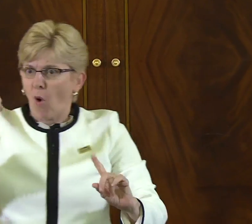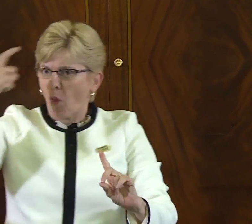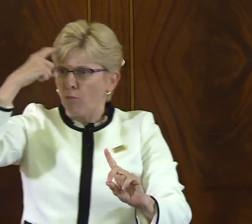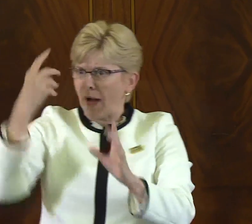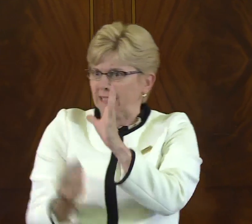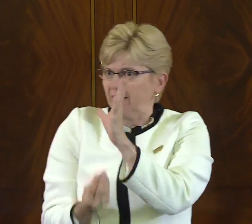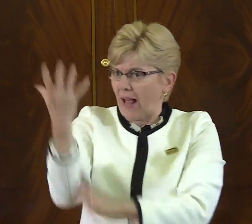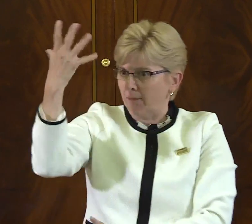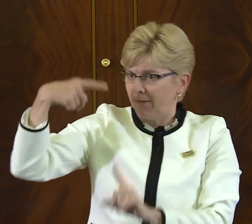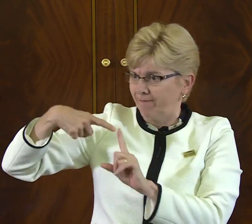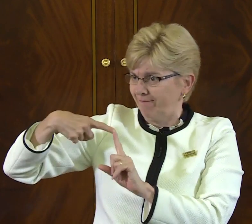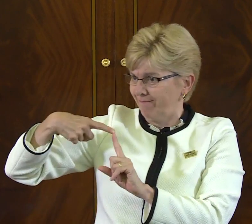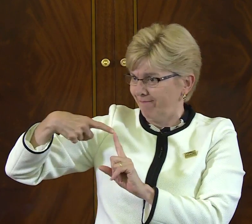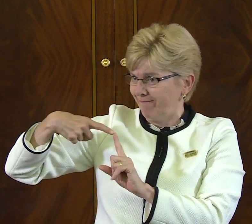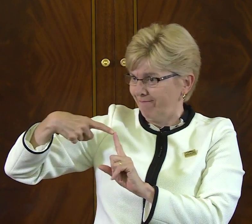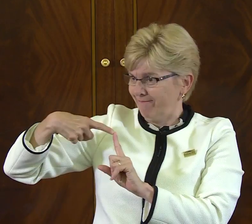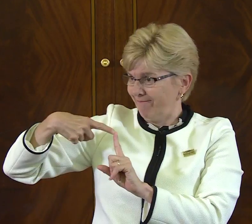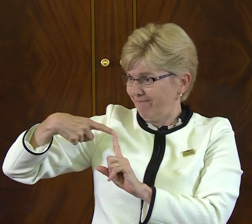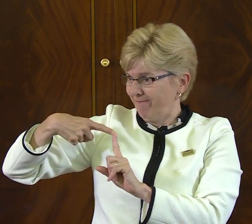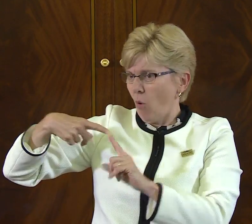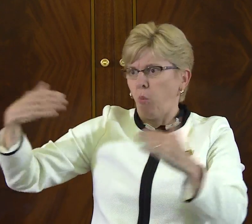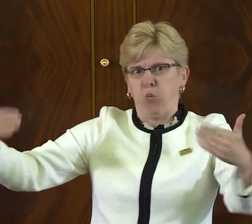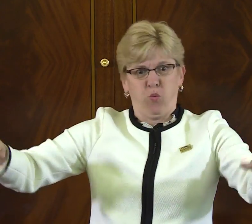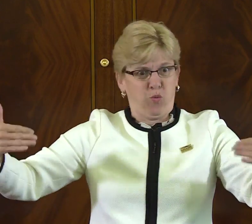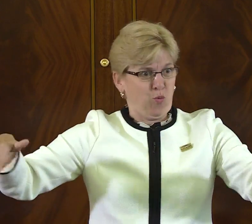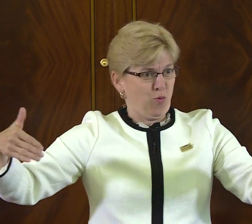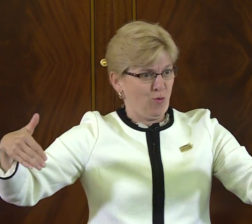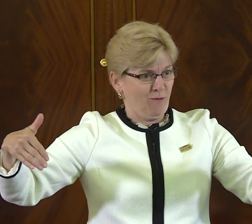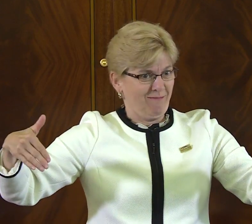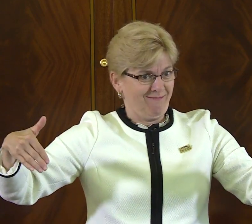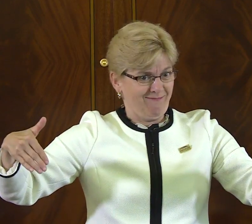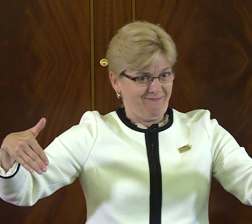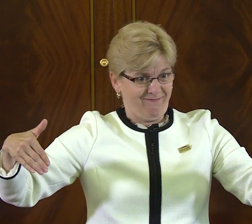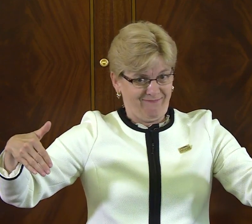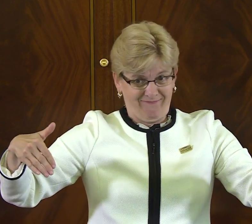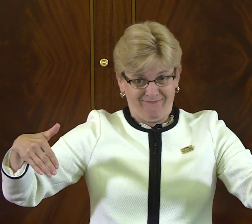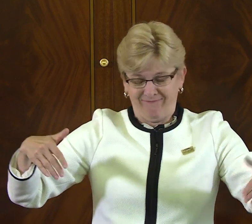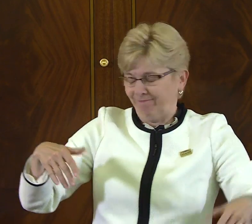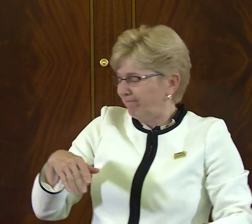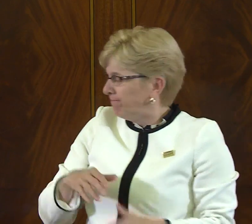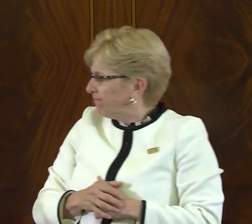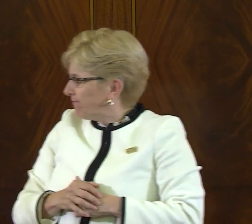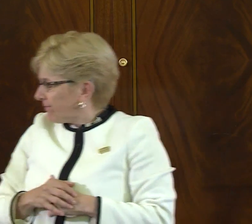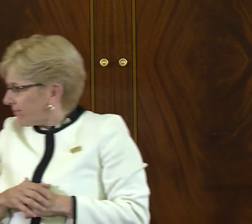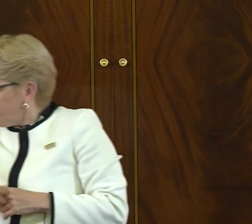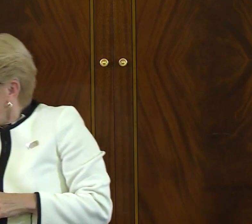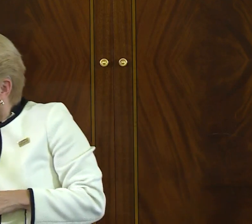as well creates a powerful opportunity for brain development, and that's just extraordinary.